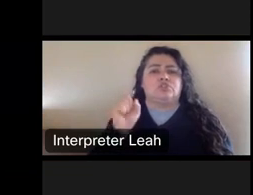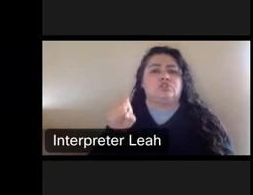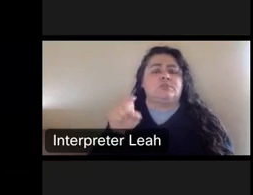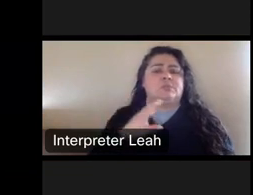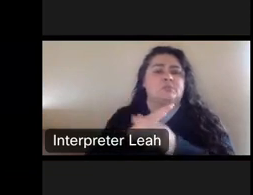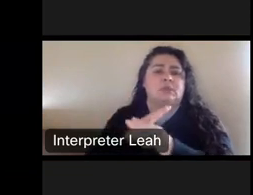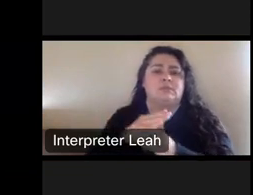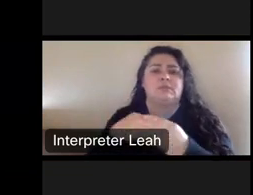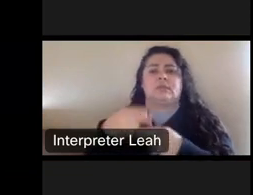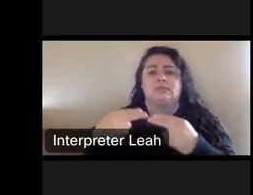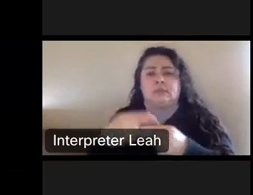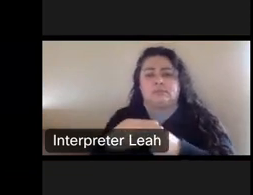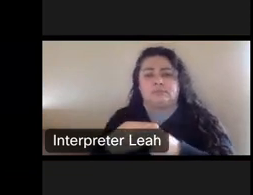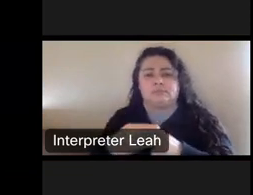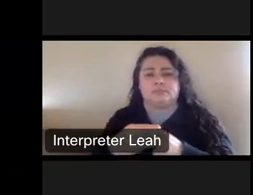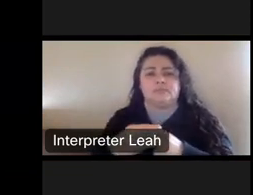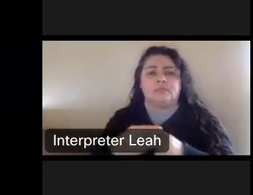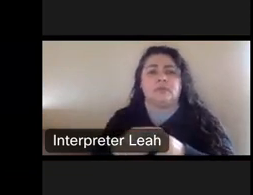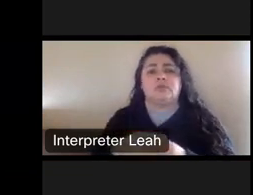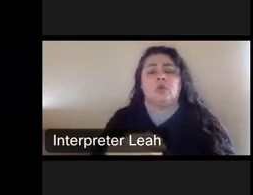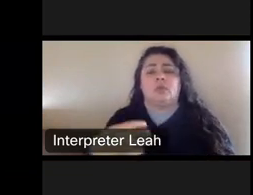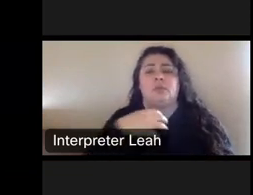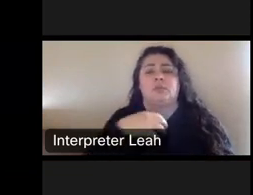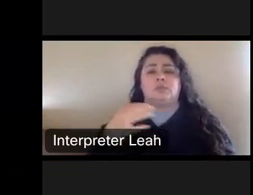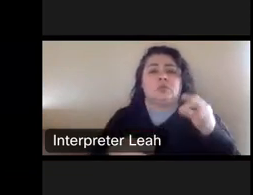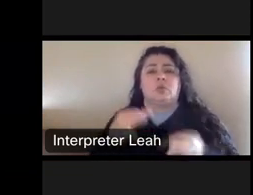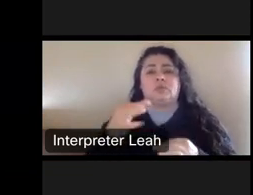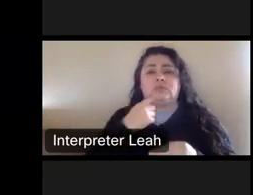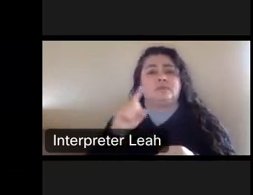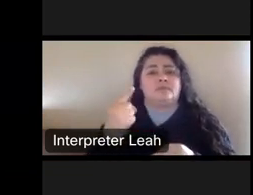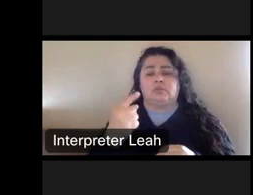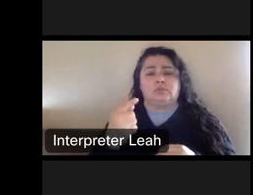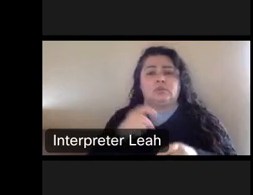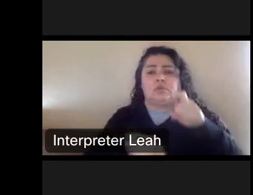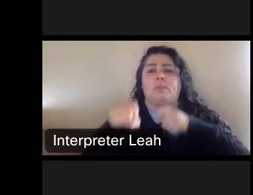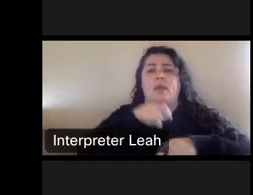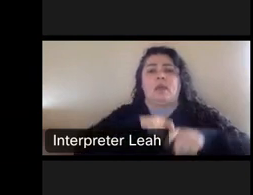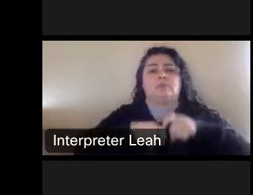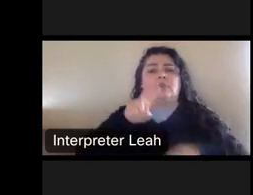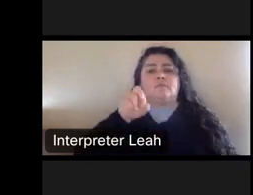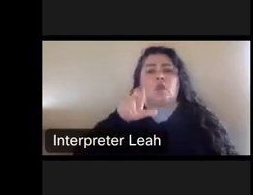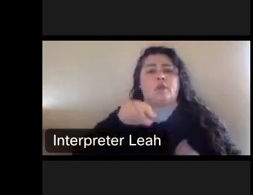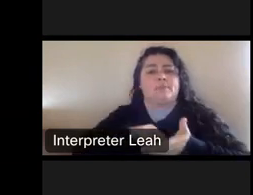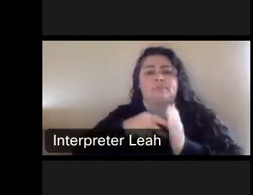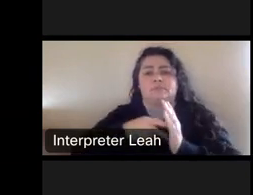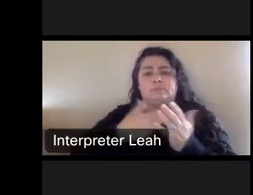So, the appeals court said, 1st of all, let's go back to what virus stands for it only copyrights.